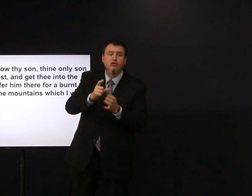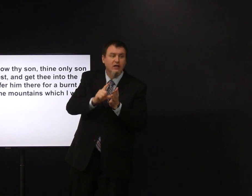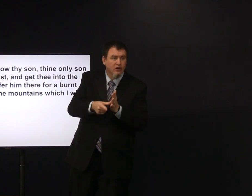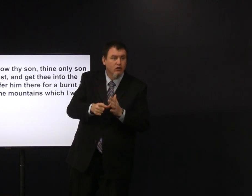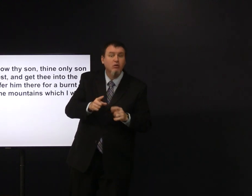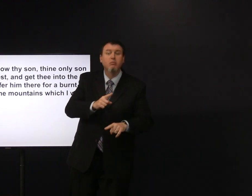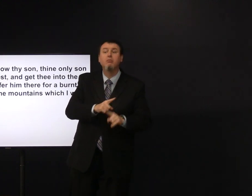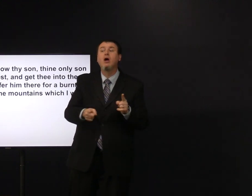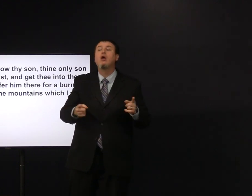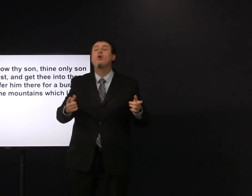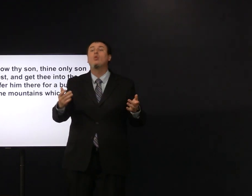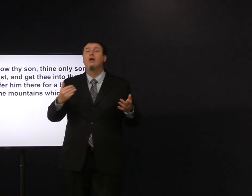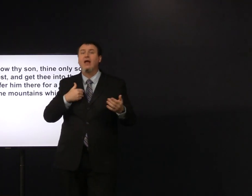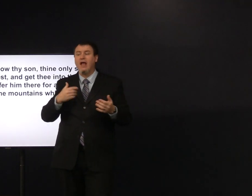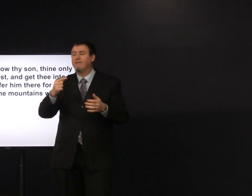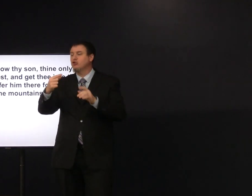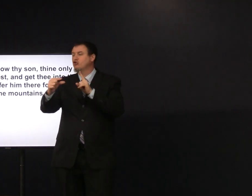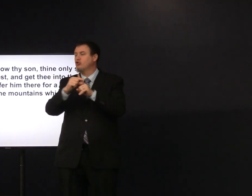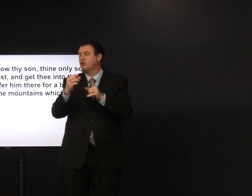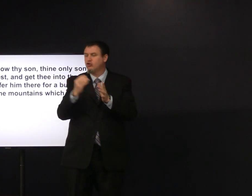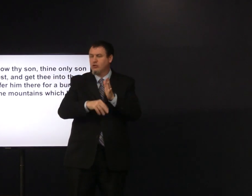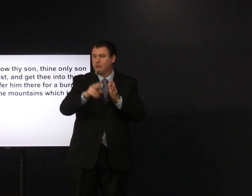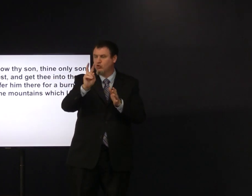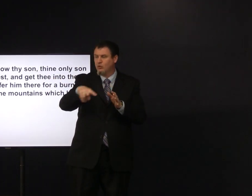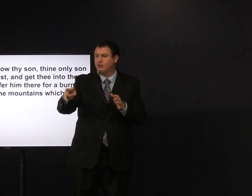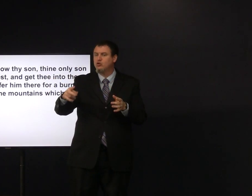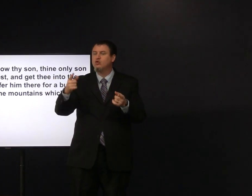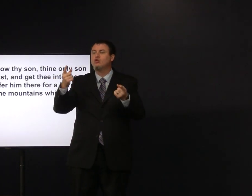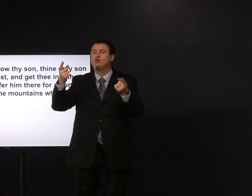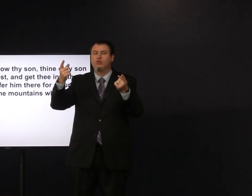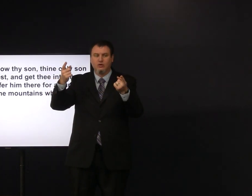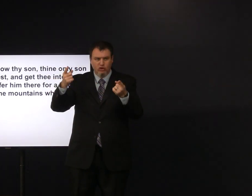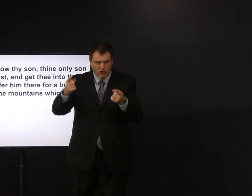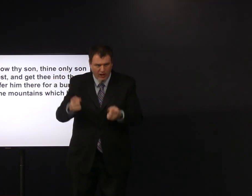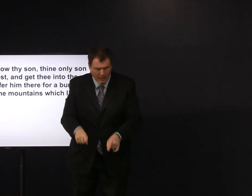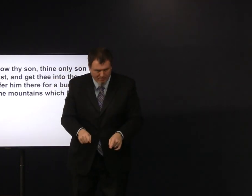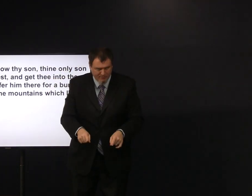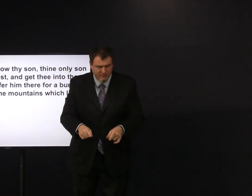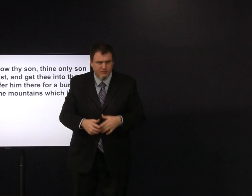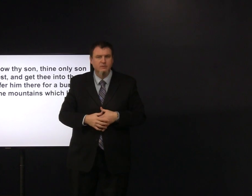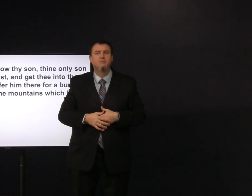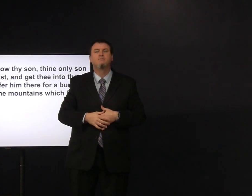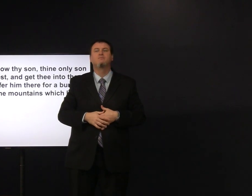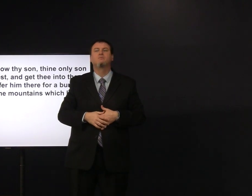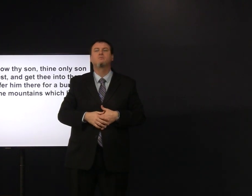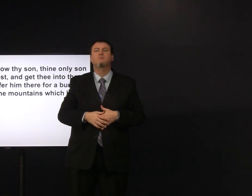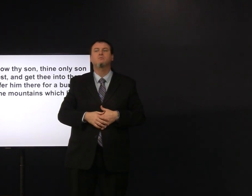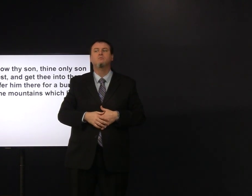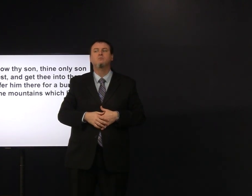how many years but Genesis chapter 22 happens